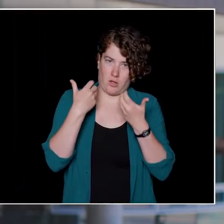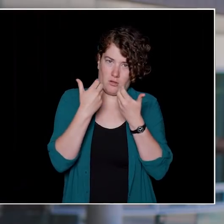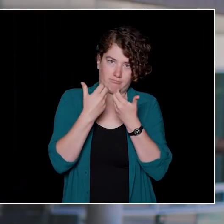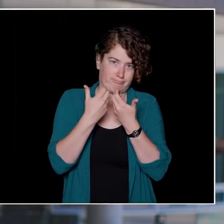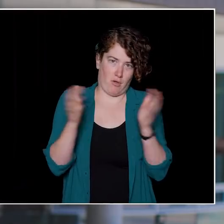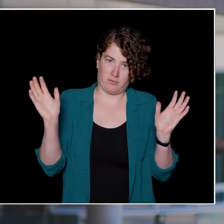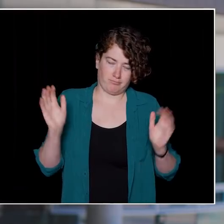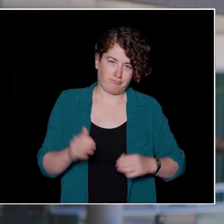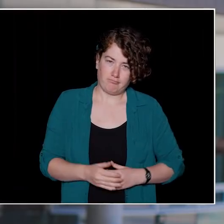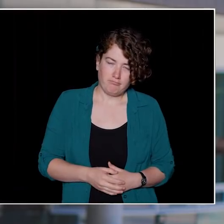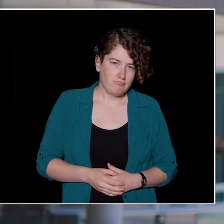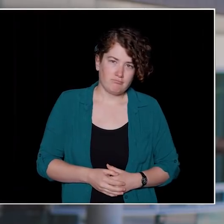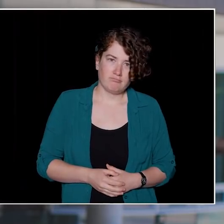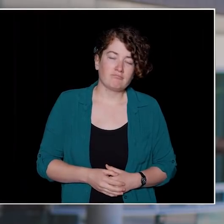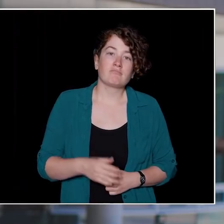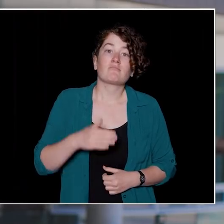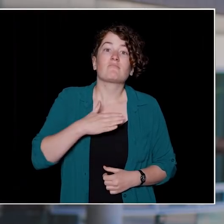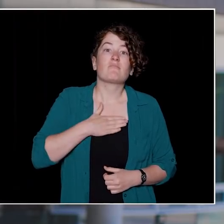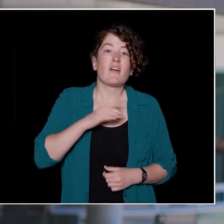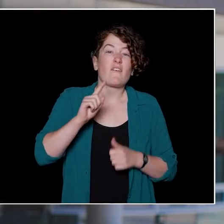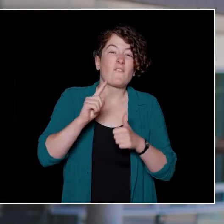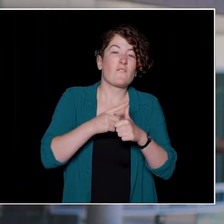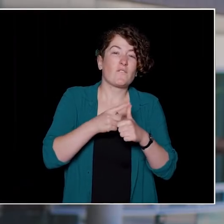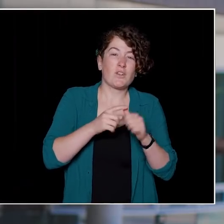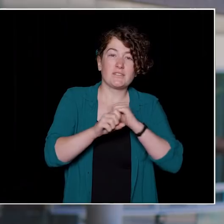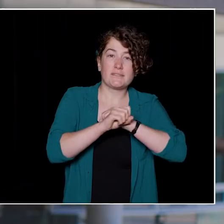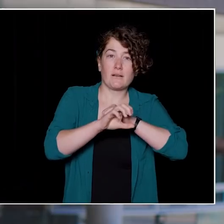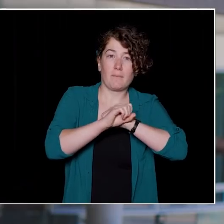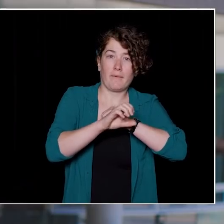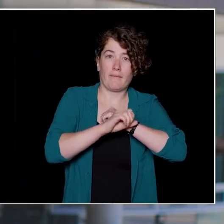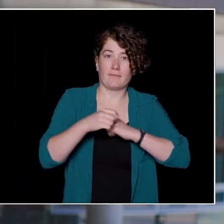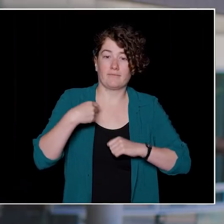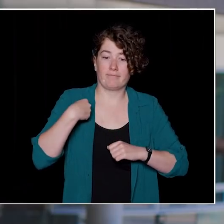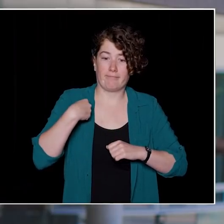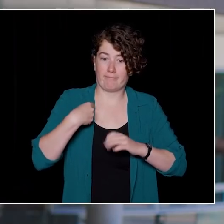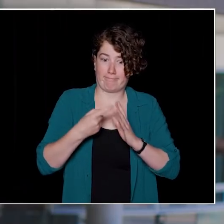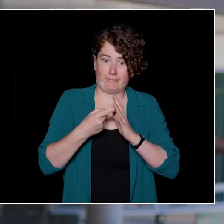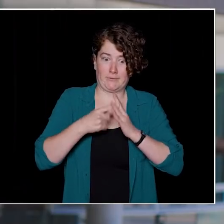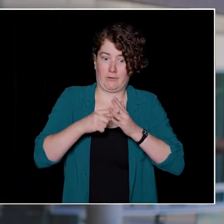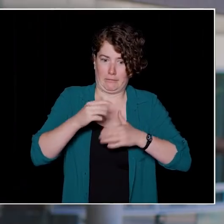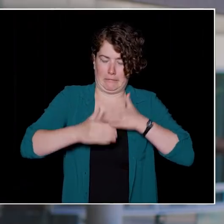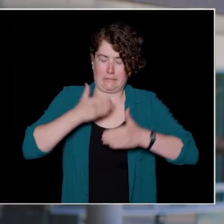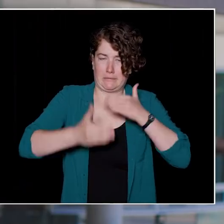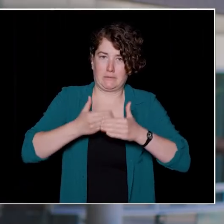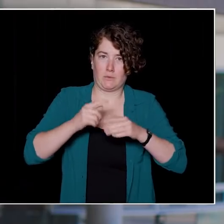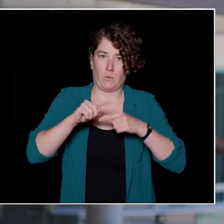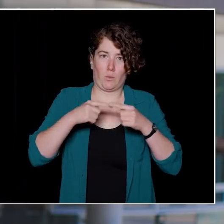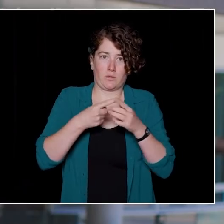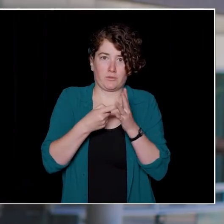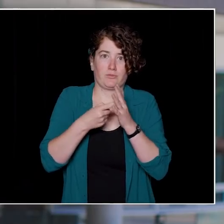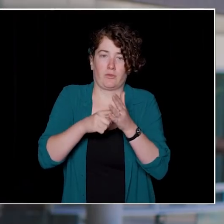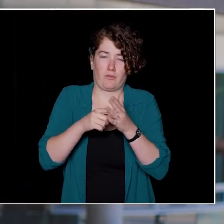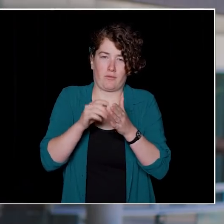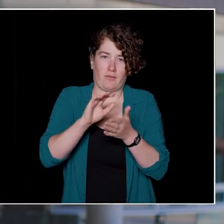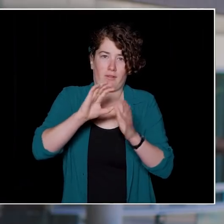so excited to get involved that I ran my first campaign only weeks into the start of classes. It was tough to have put that much effort into something